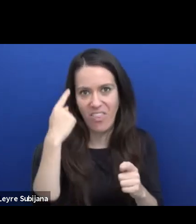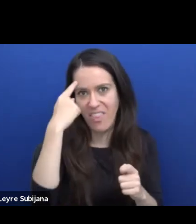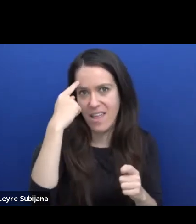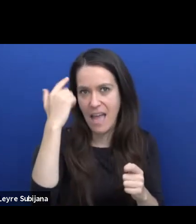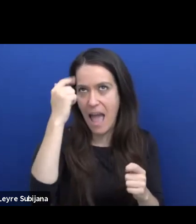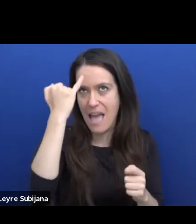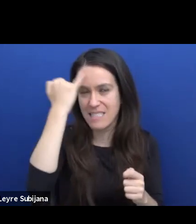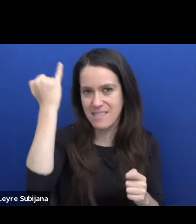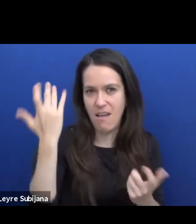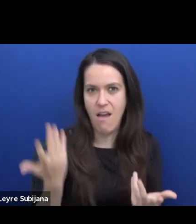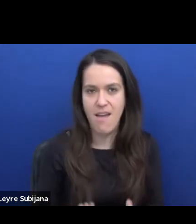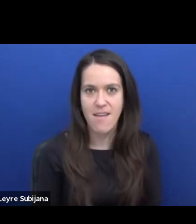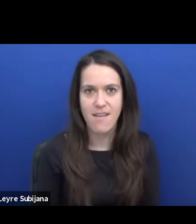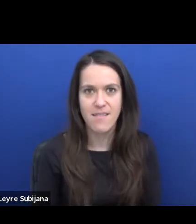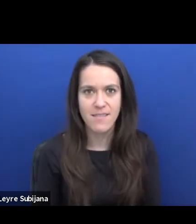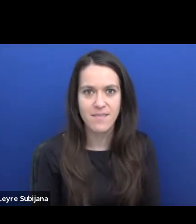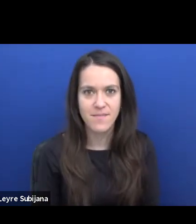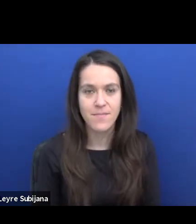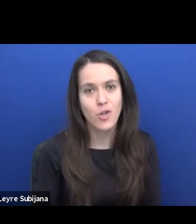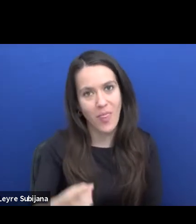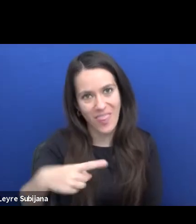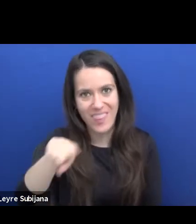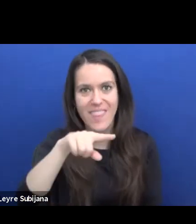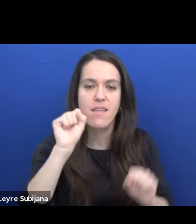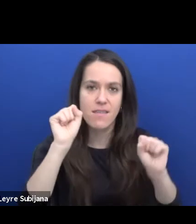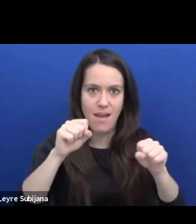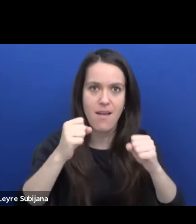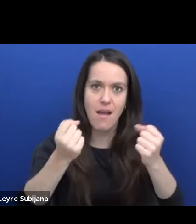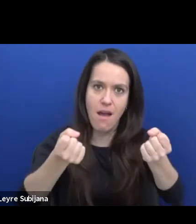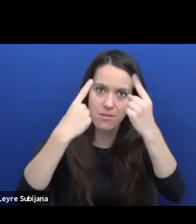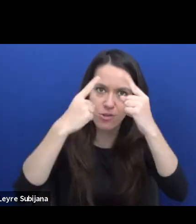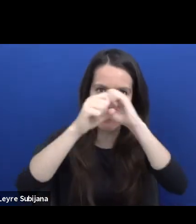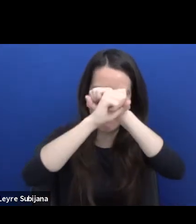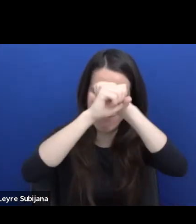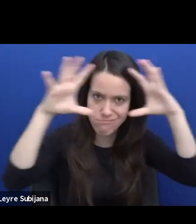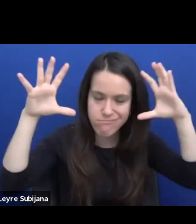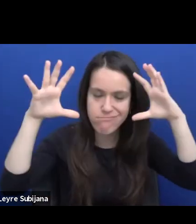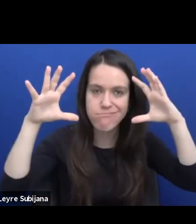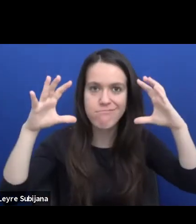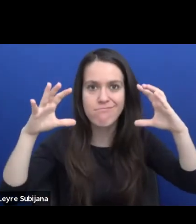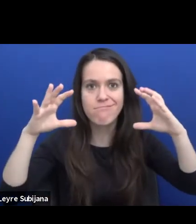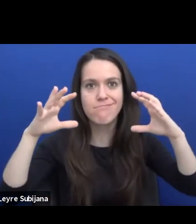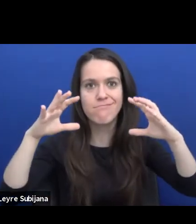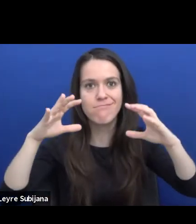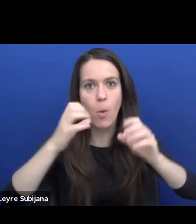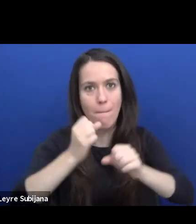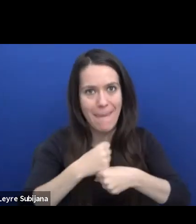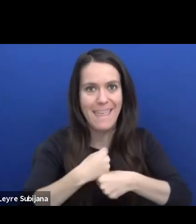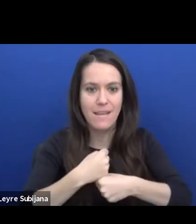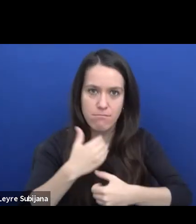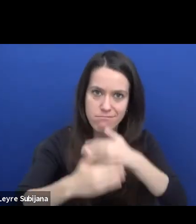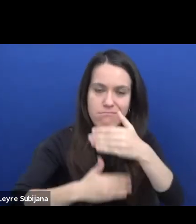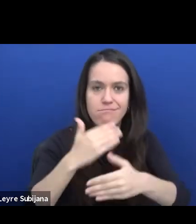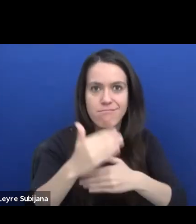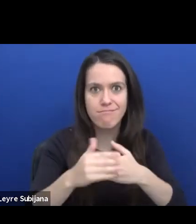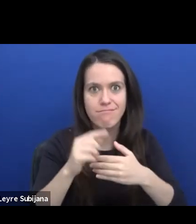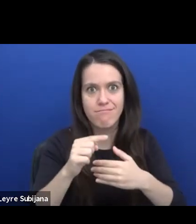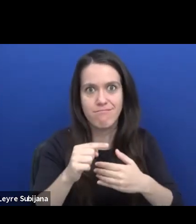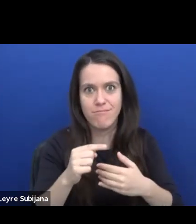that they can understand your ideas. So make your thing that you describe vibrant.